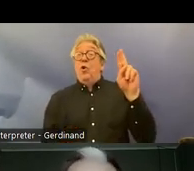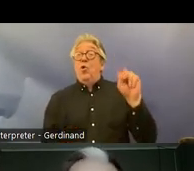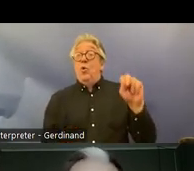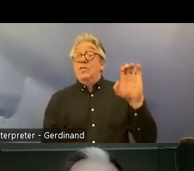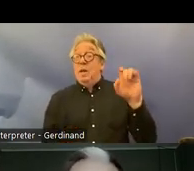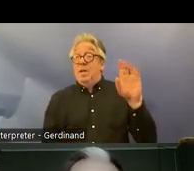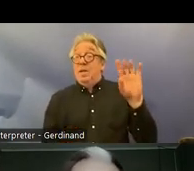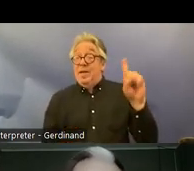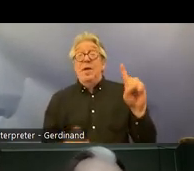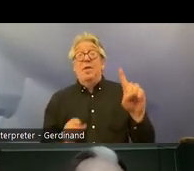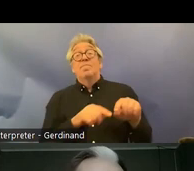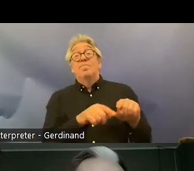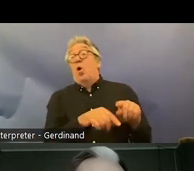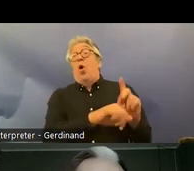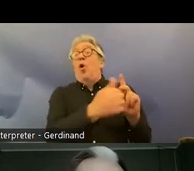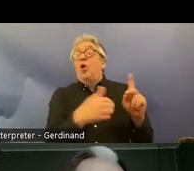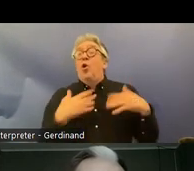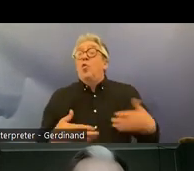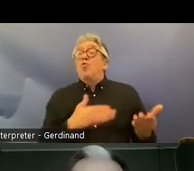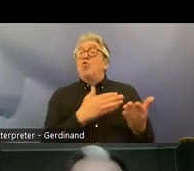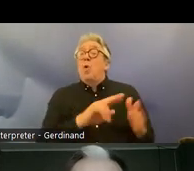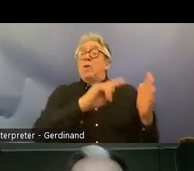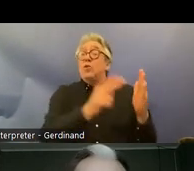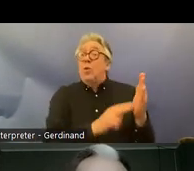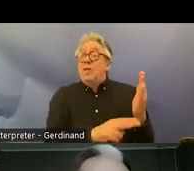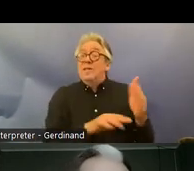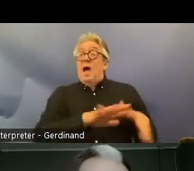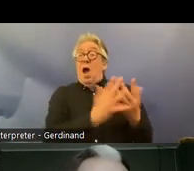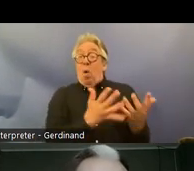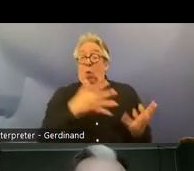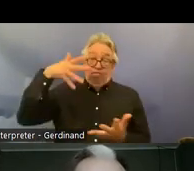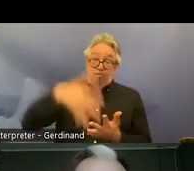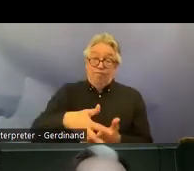general are incorporated into National Law or whether they are incorporated